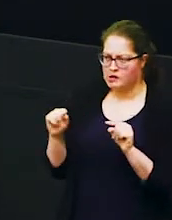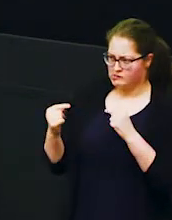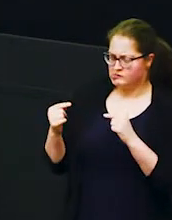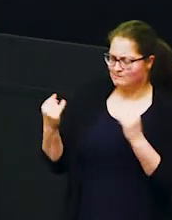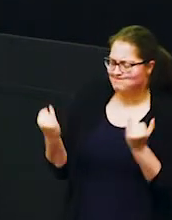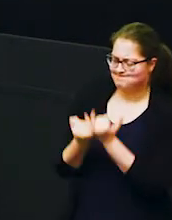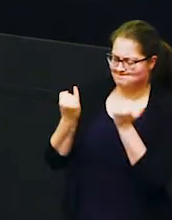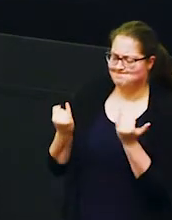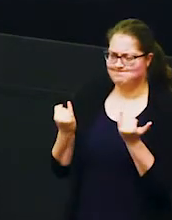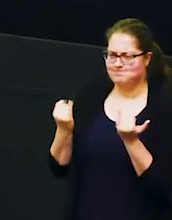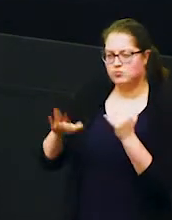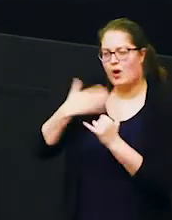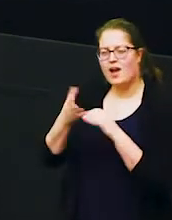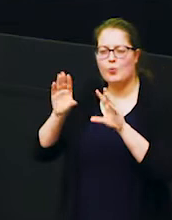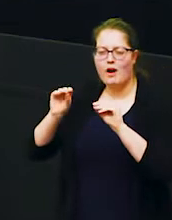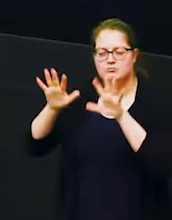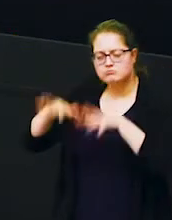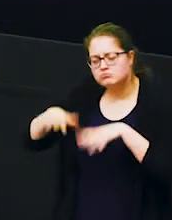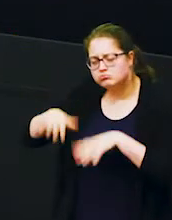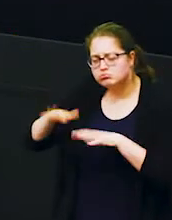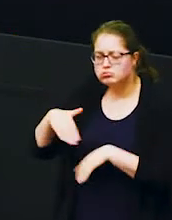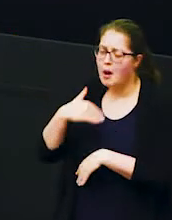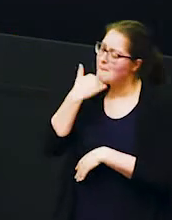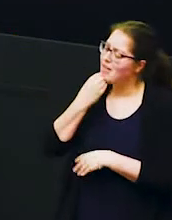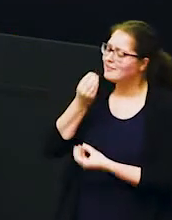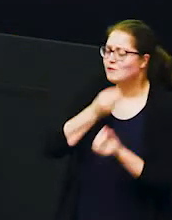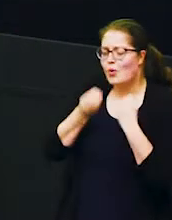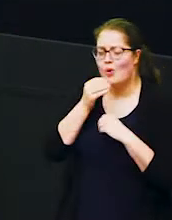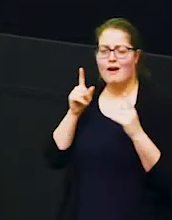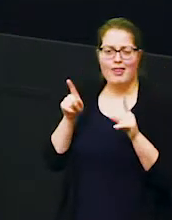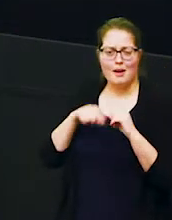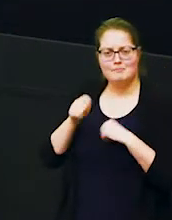so the end of the wet season this time of plenty is a great time for celebration for elephants